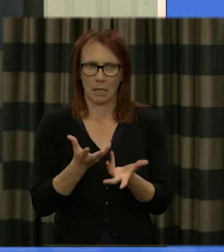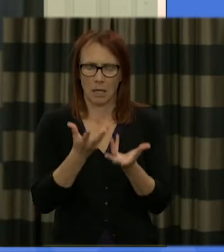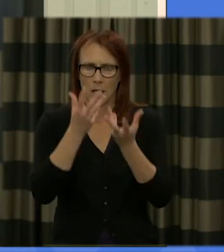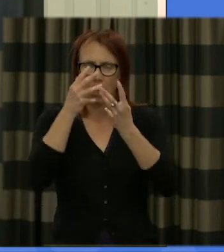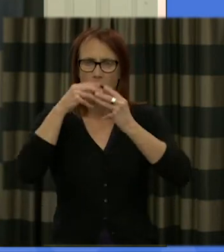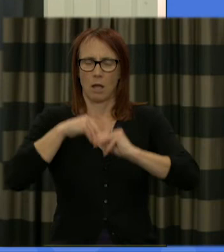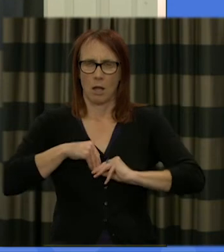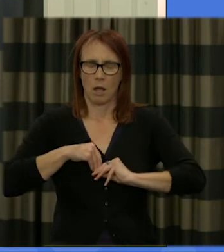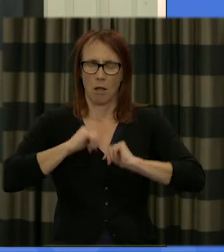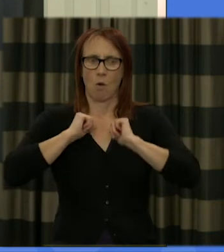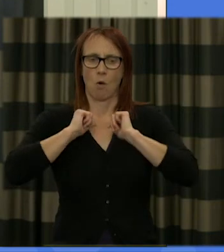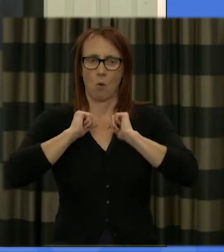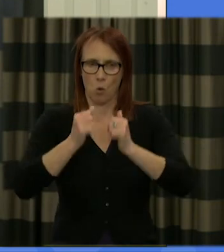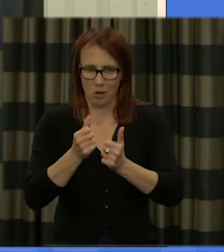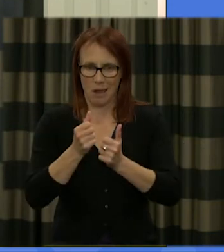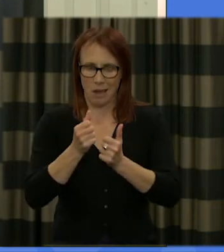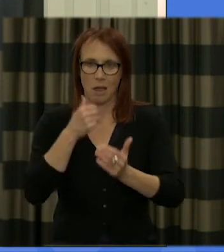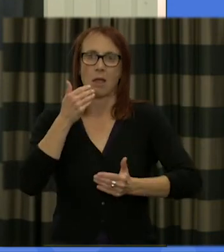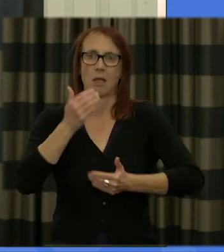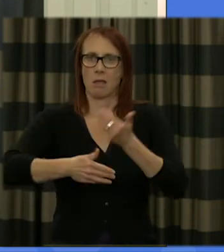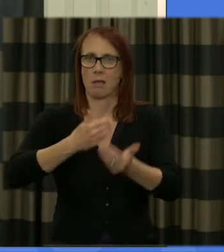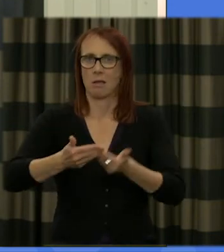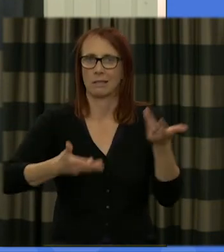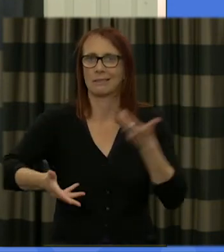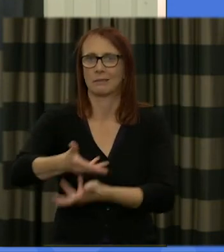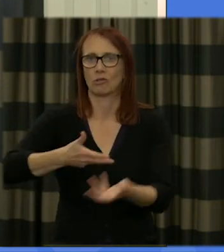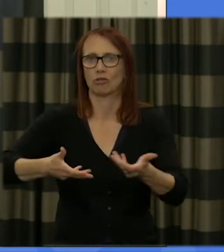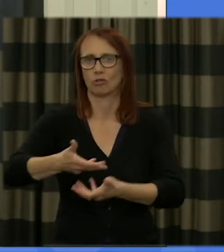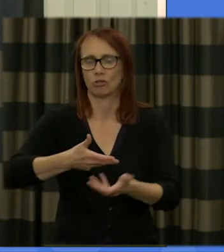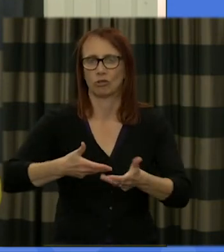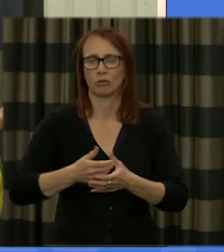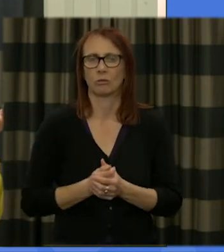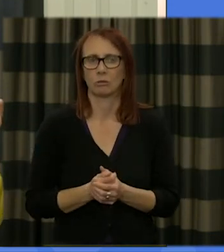will be incredibly special and provide a starting point for the important legacy